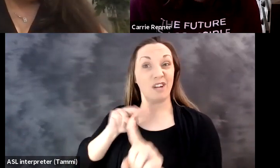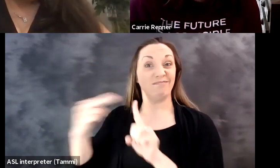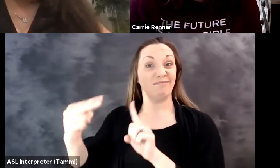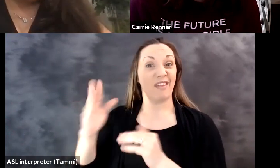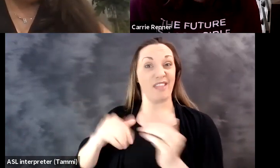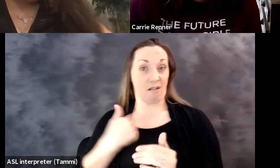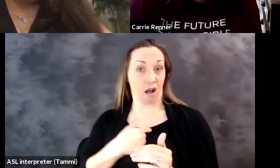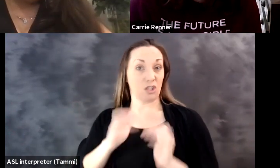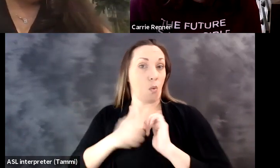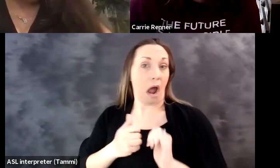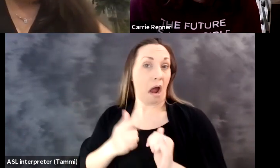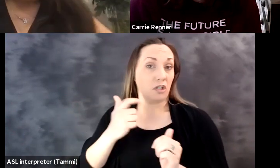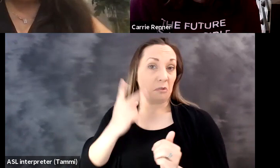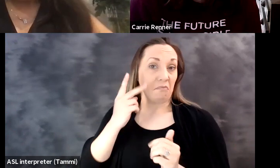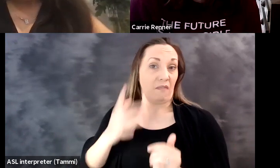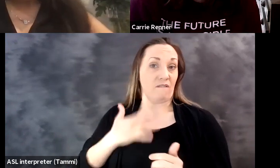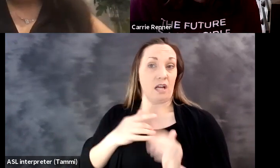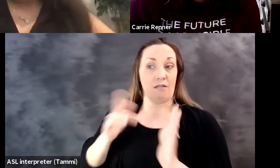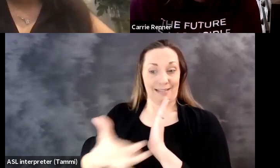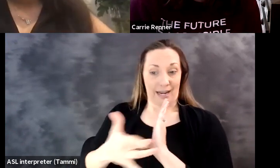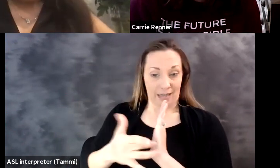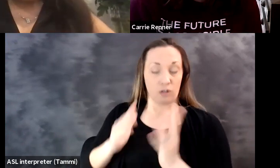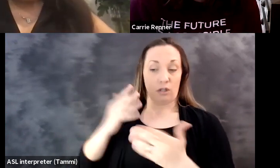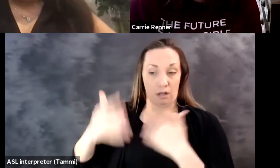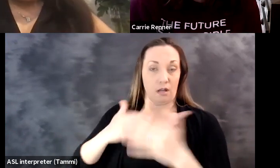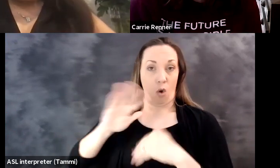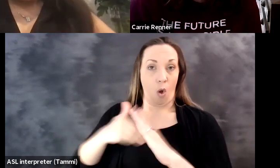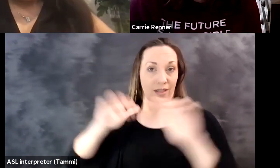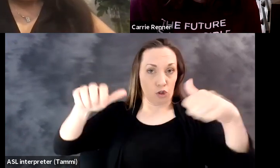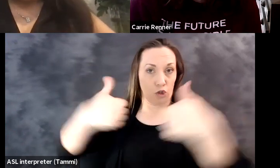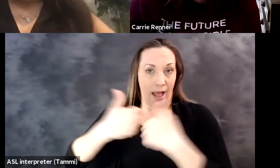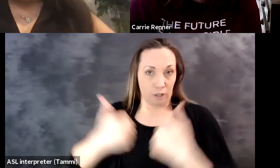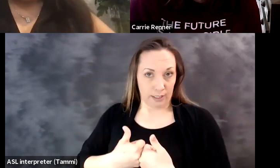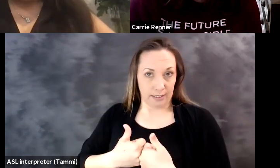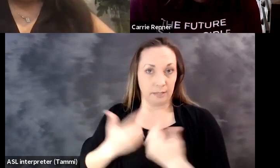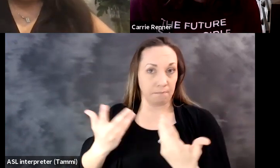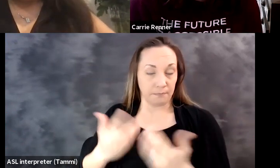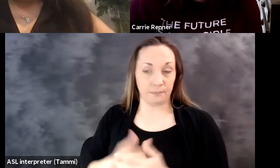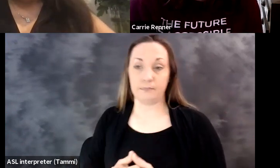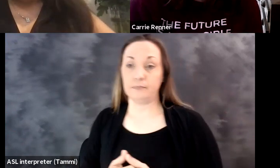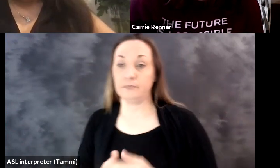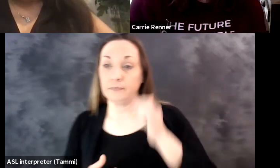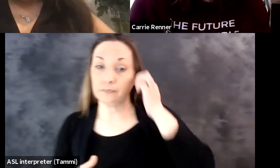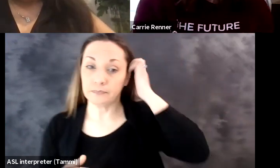You know, you see a very different picture from what all of us see, and how do you see technology enhancing that